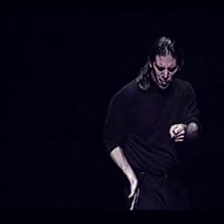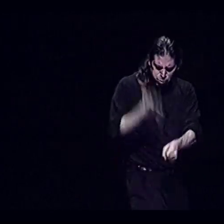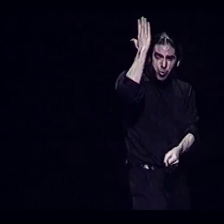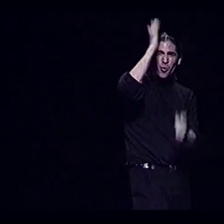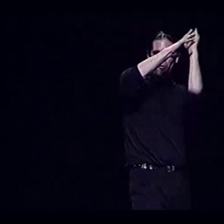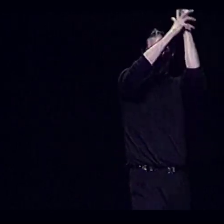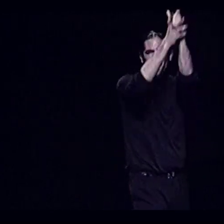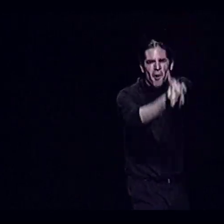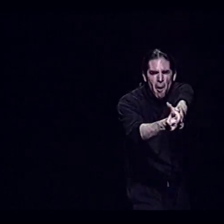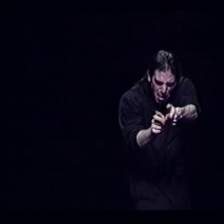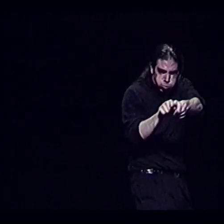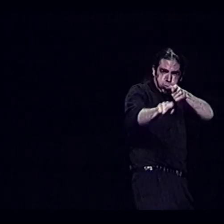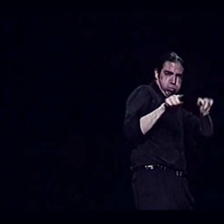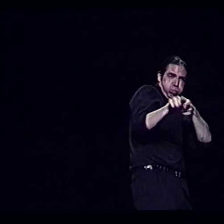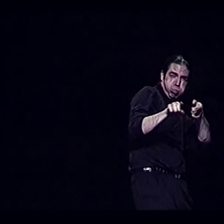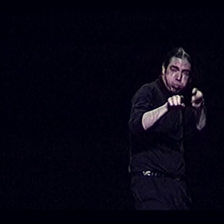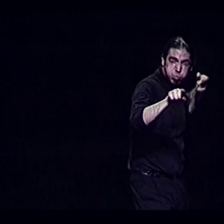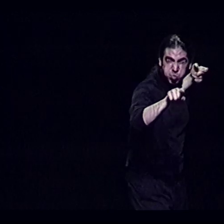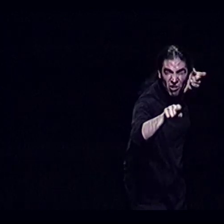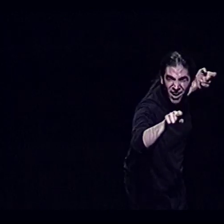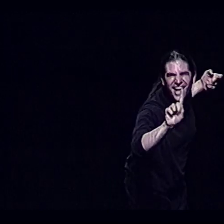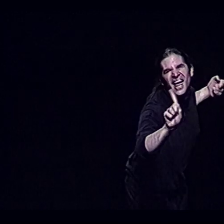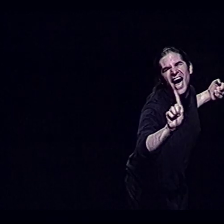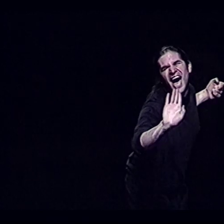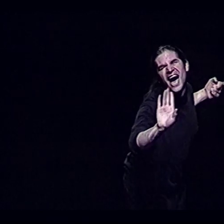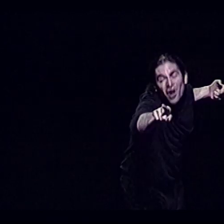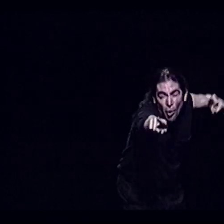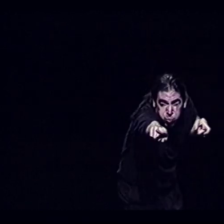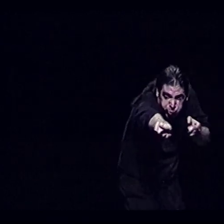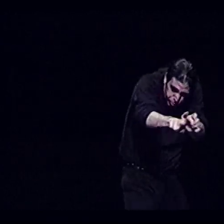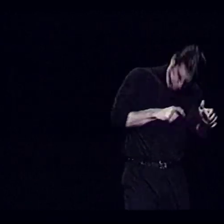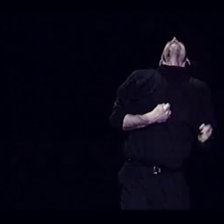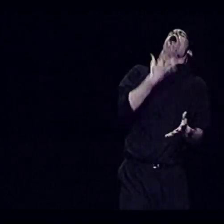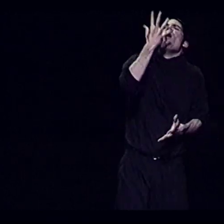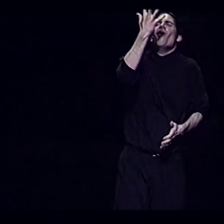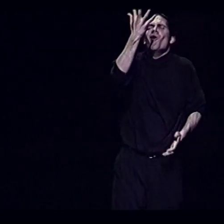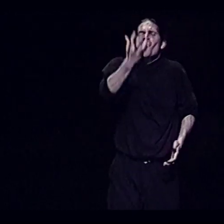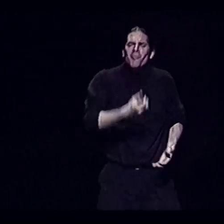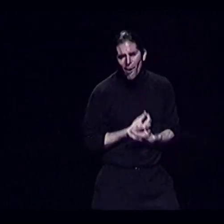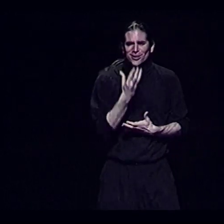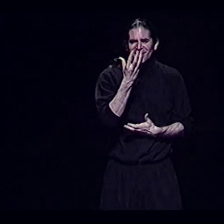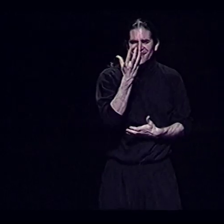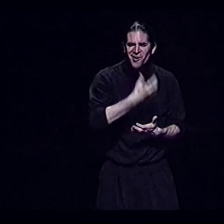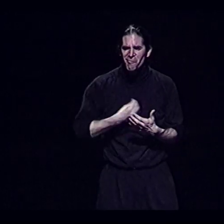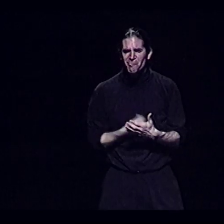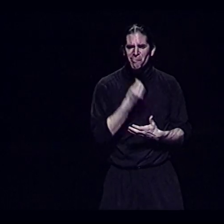And it's shot right back into your heart That's poetry